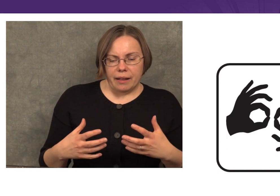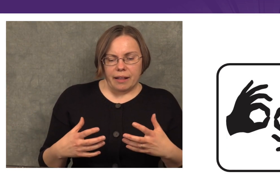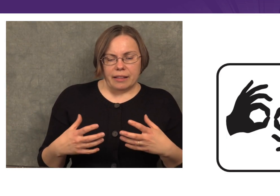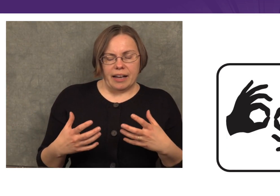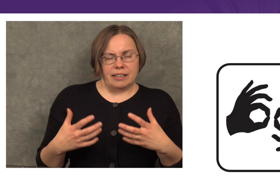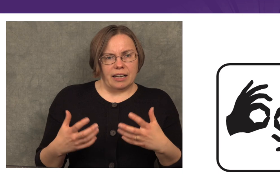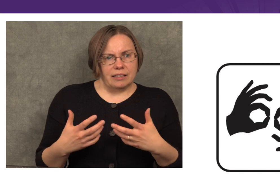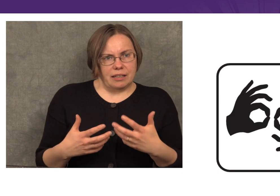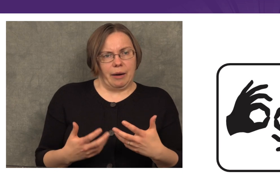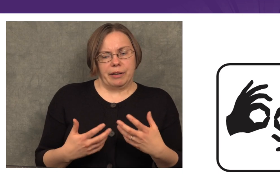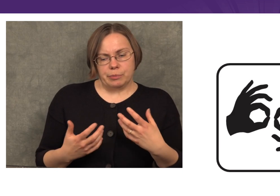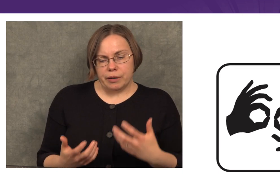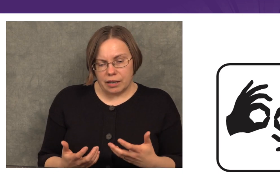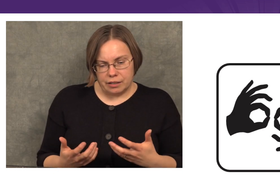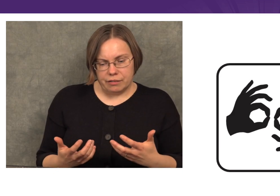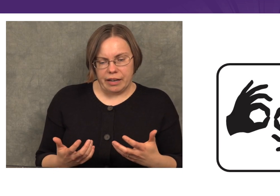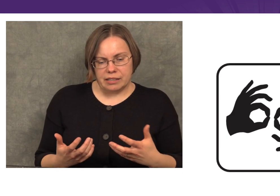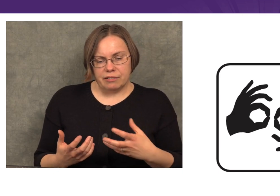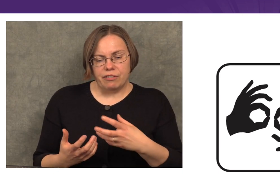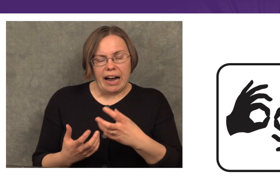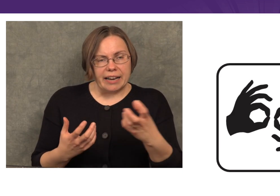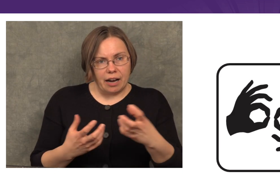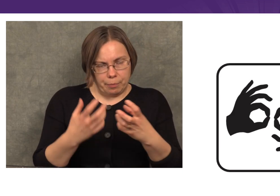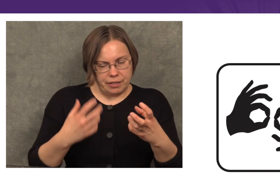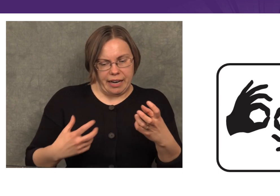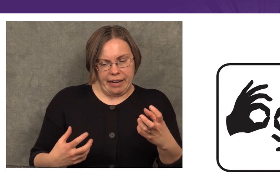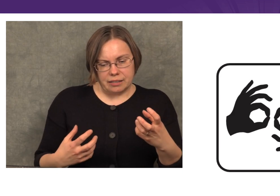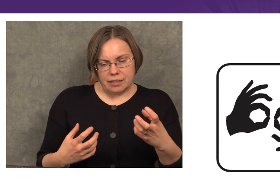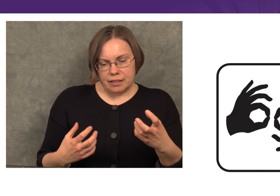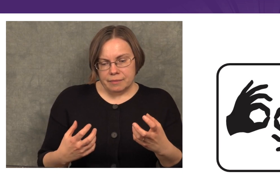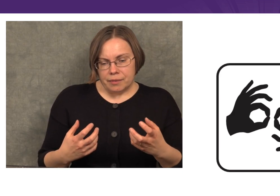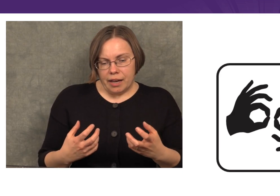but that tends not to be as productive as dividing up the task